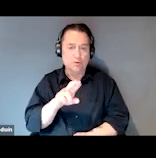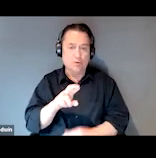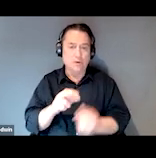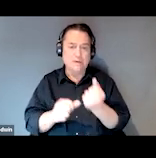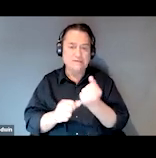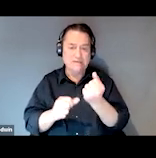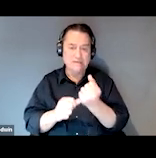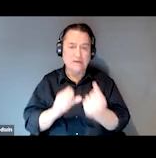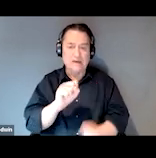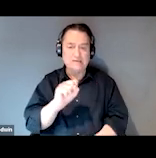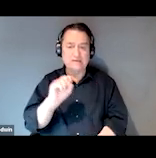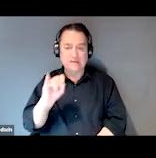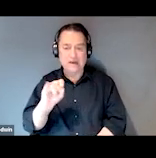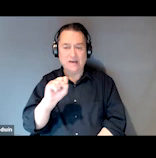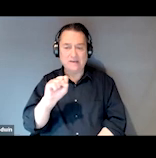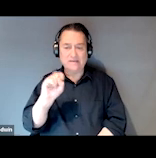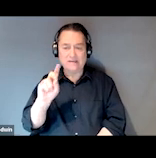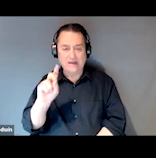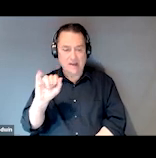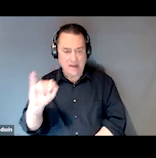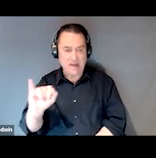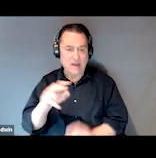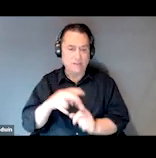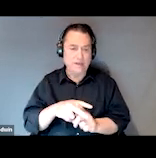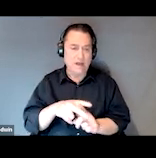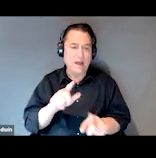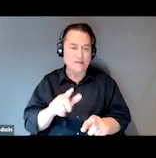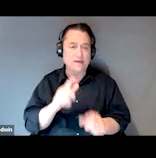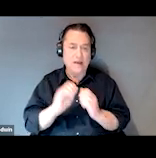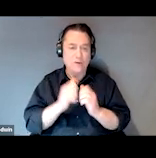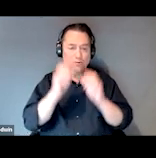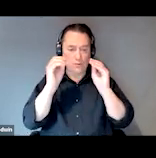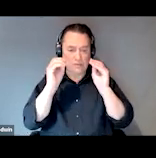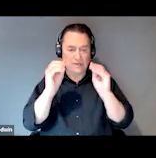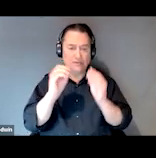and also to educate medical providers on the SOAR model and SSA disability criteria.